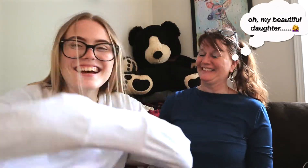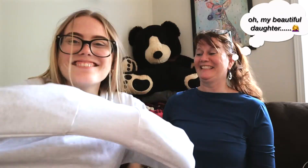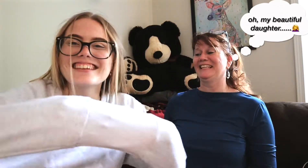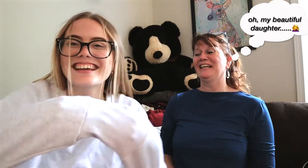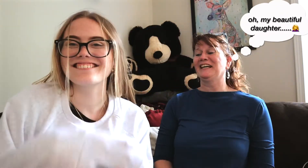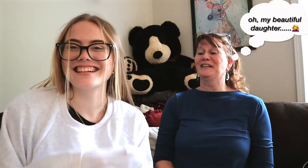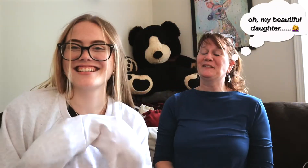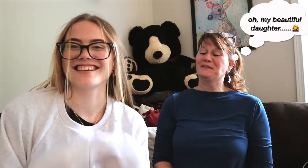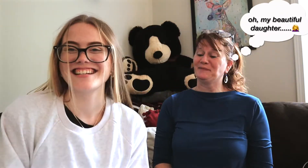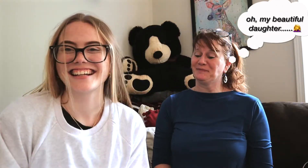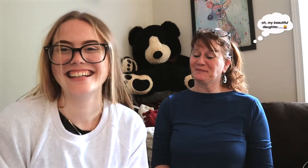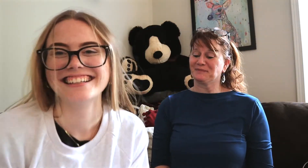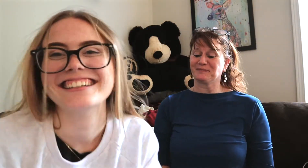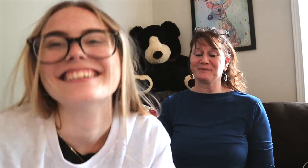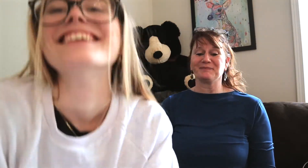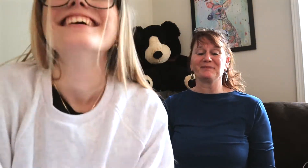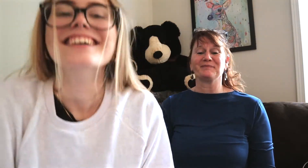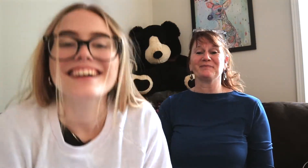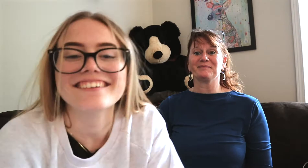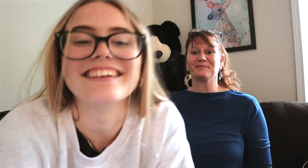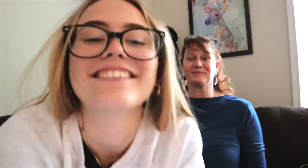i feel like i'm in a straitjacket okay hold on